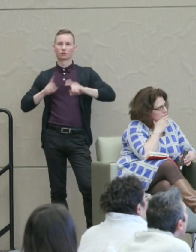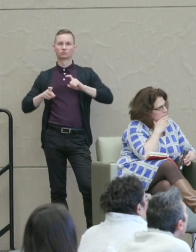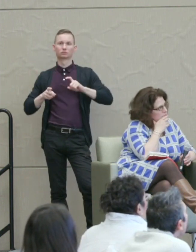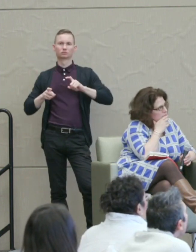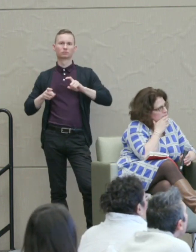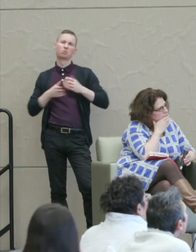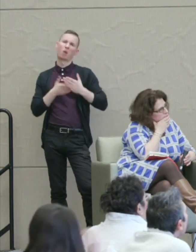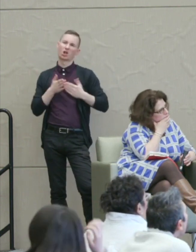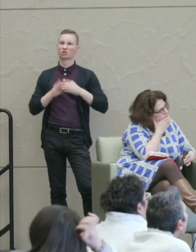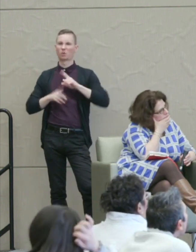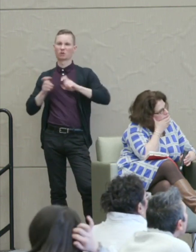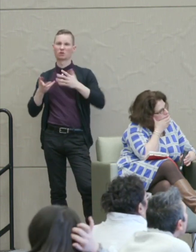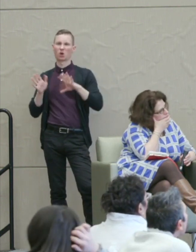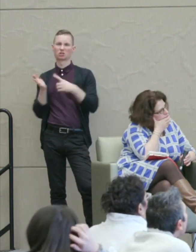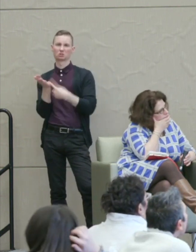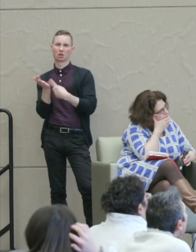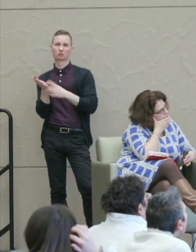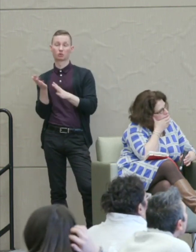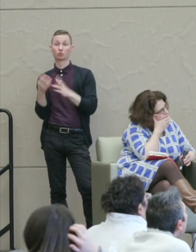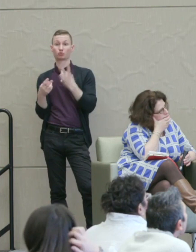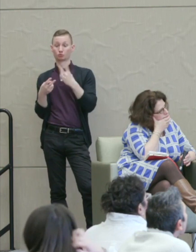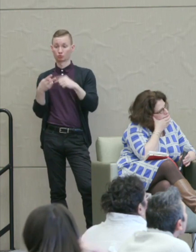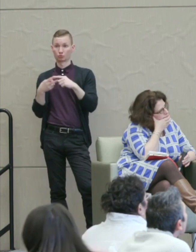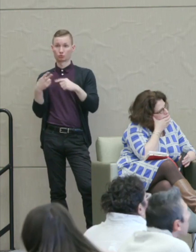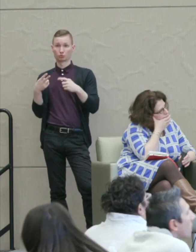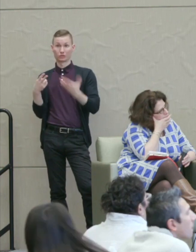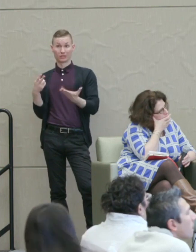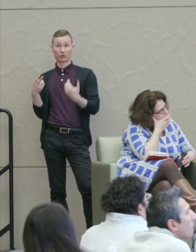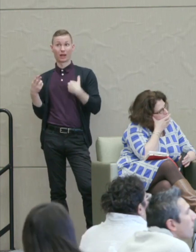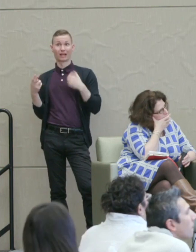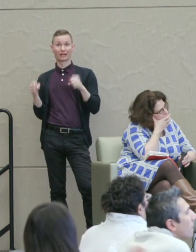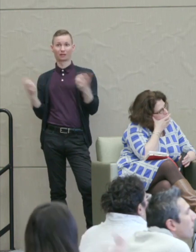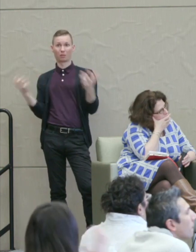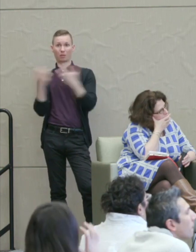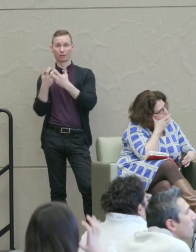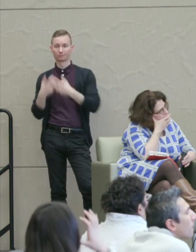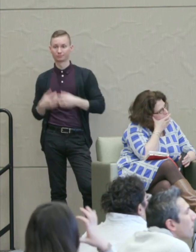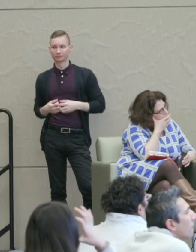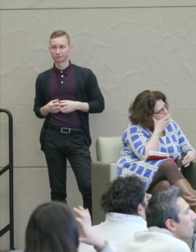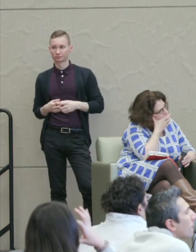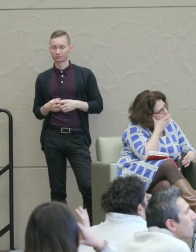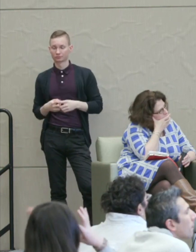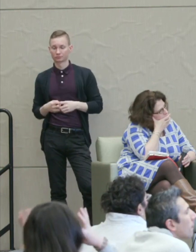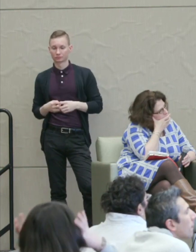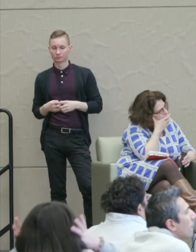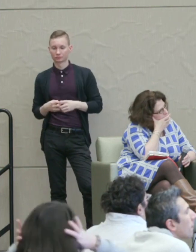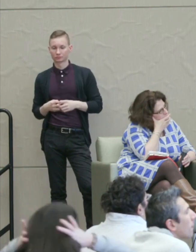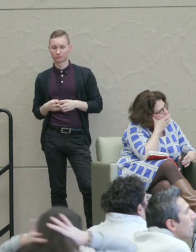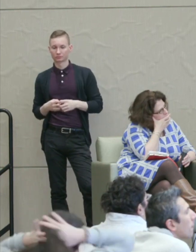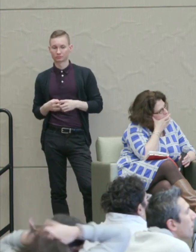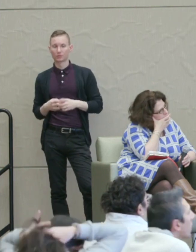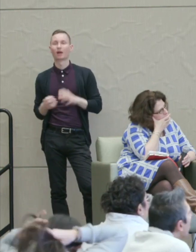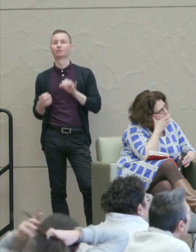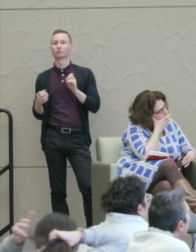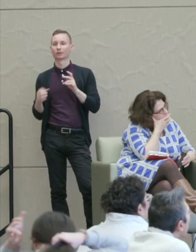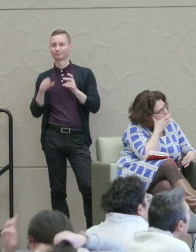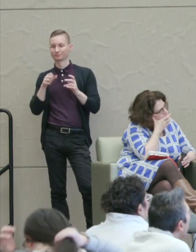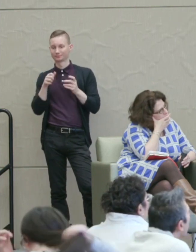Part of them have been covered. So there's two here that I think I can combine. Oh, there we go.